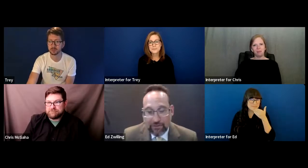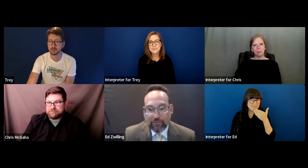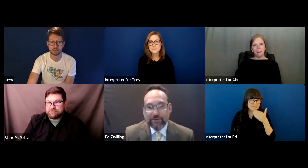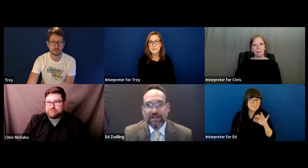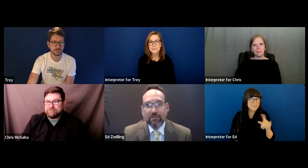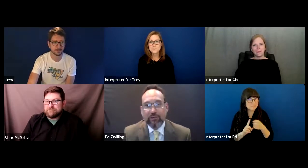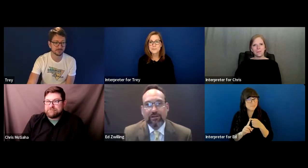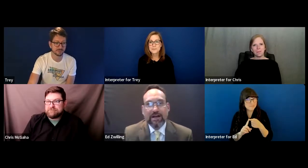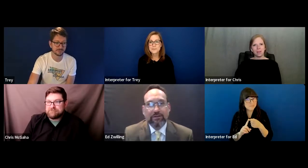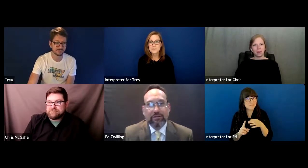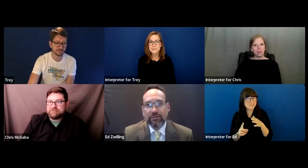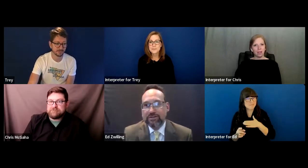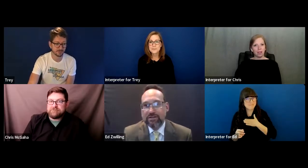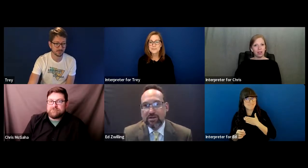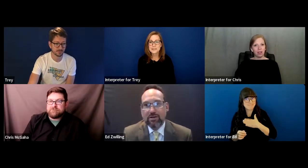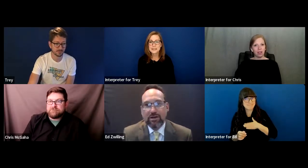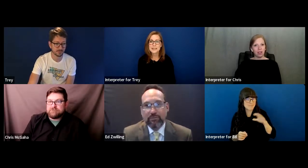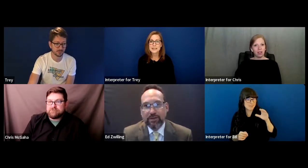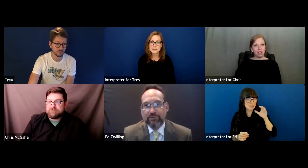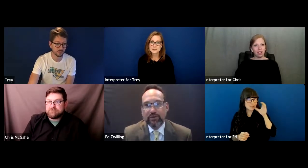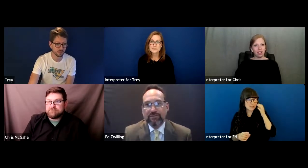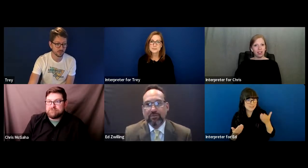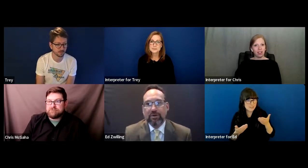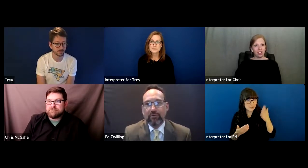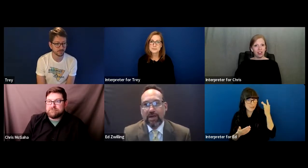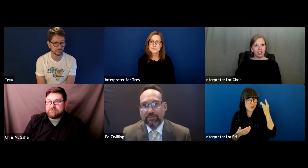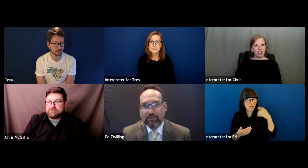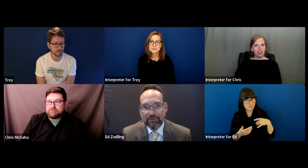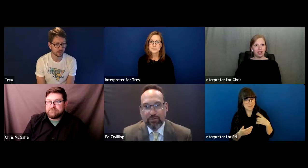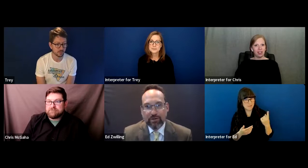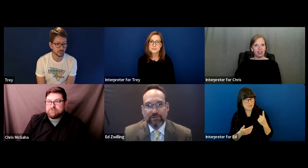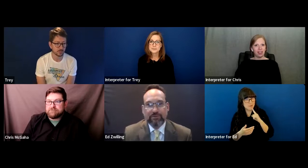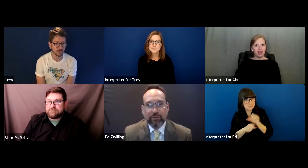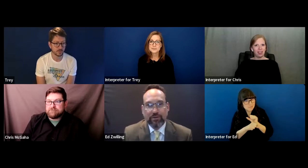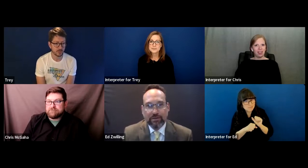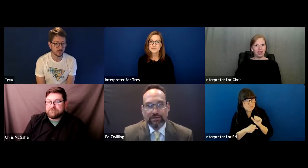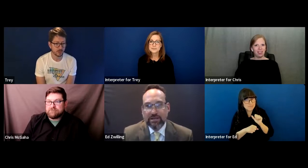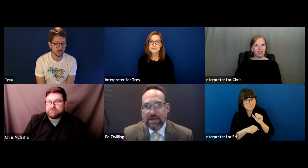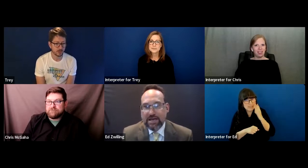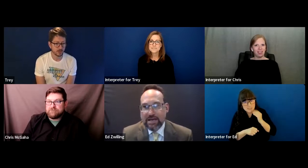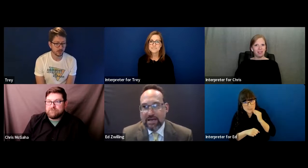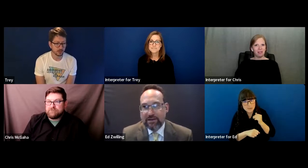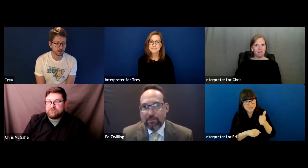First off I want to say I'm really glad Chris is here because we have somebody with actual experience with this.